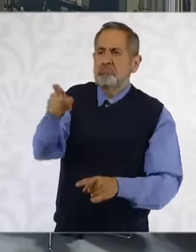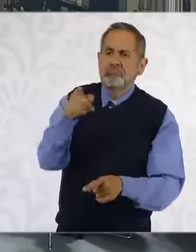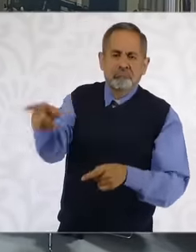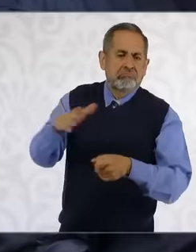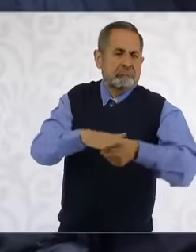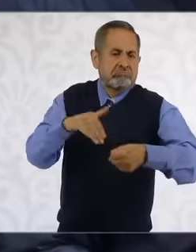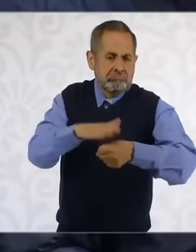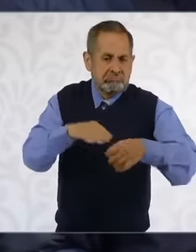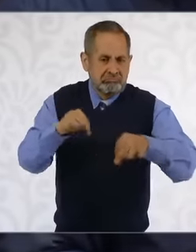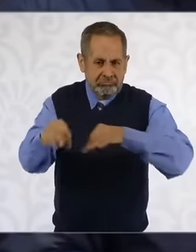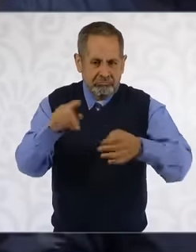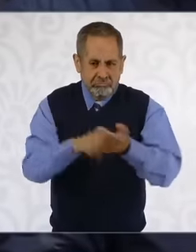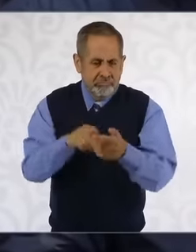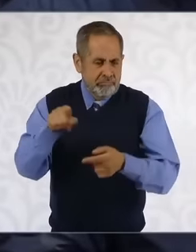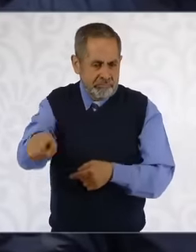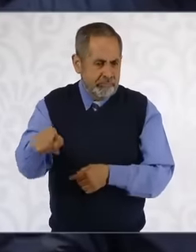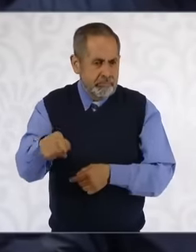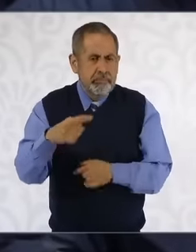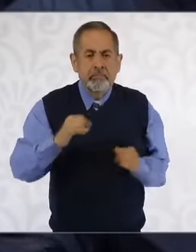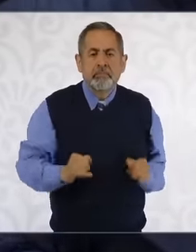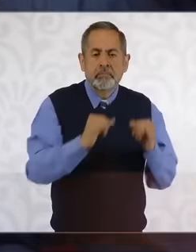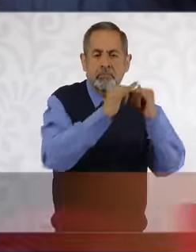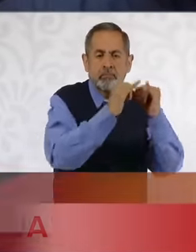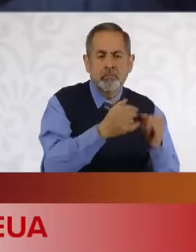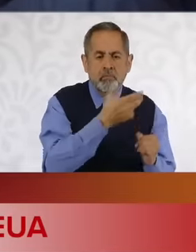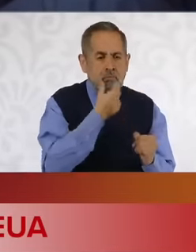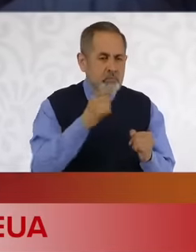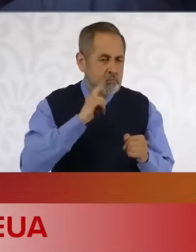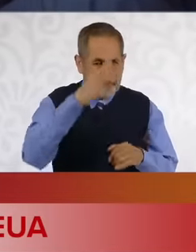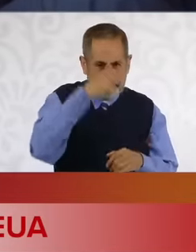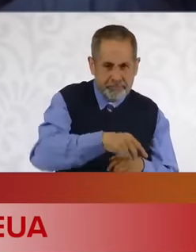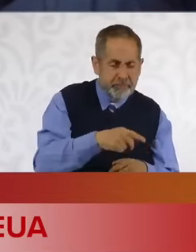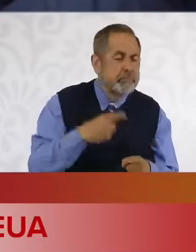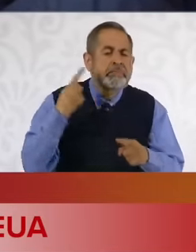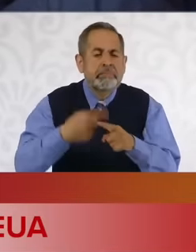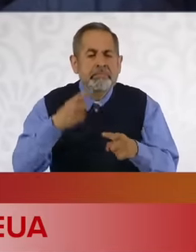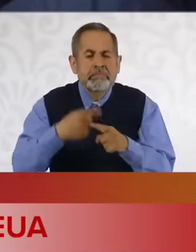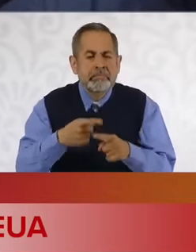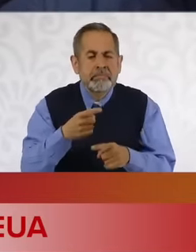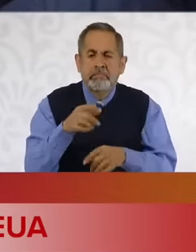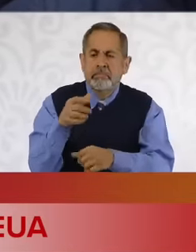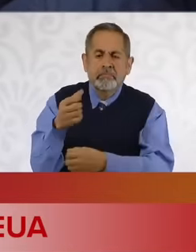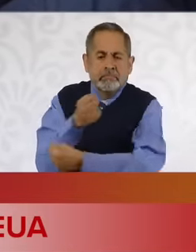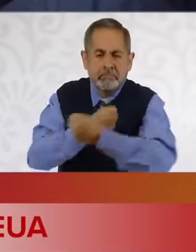head of the institute of Mexicans and Mexicans abroad, if he already has a replacement and if not